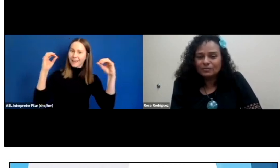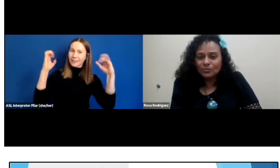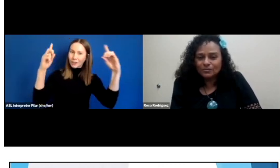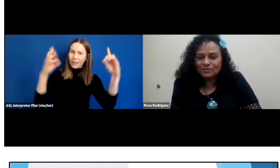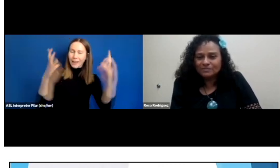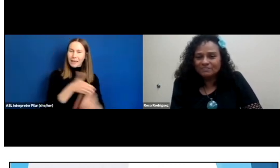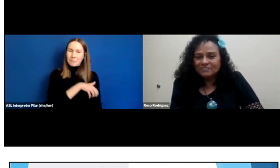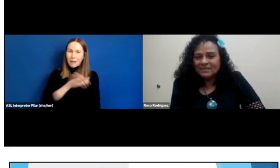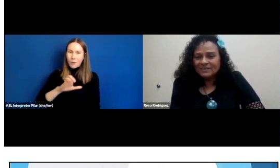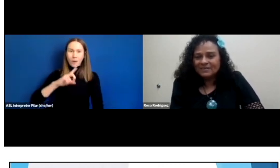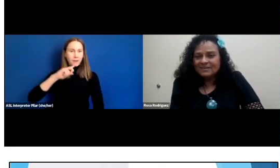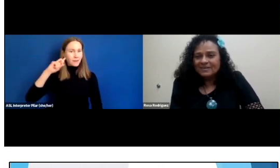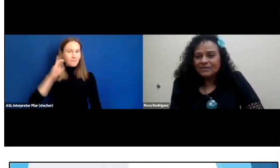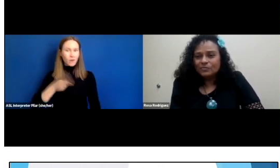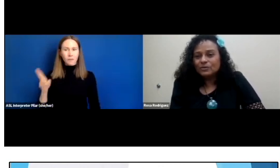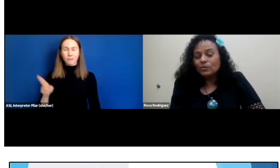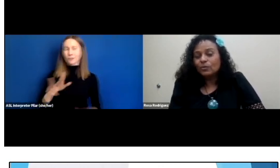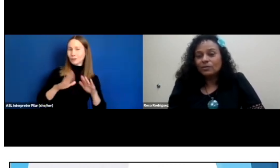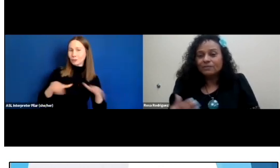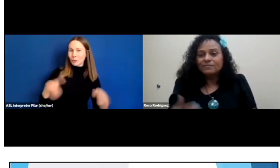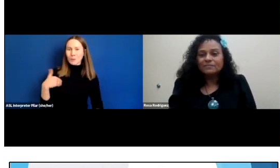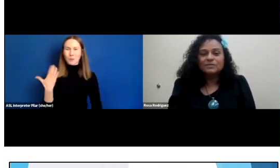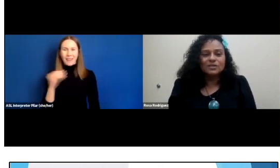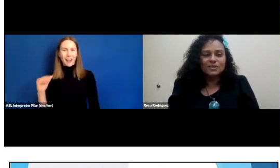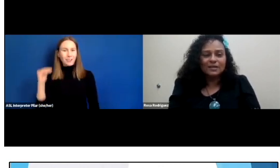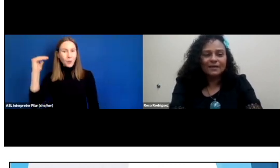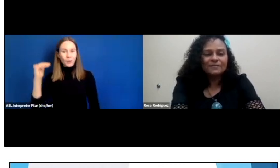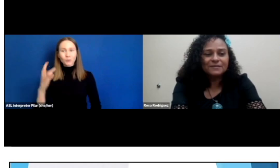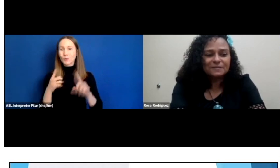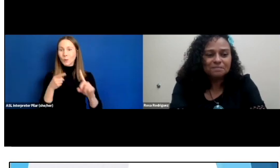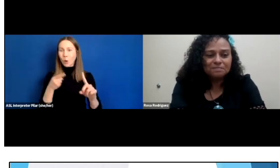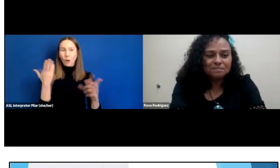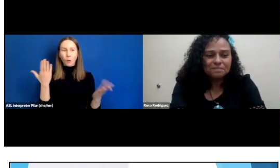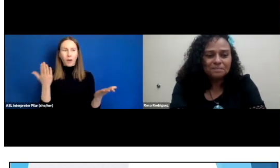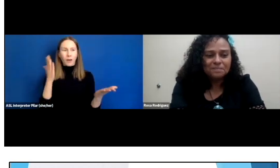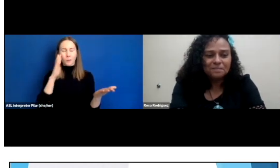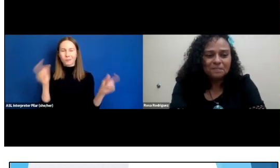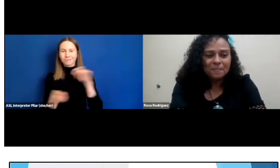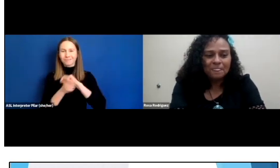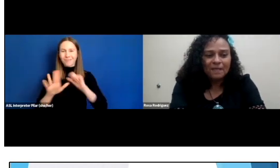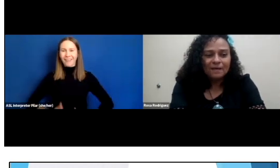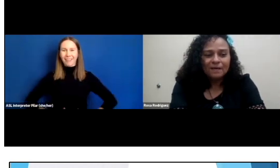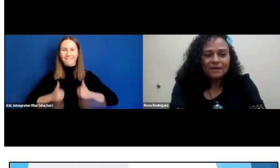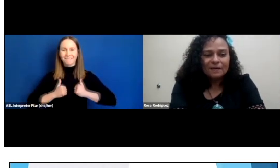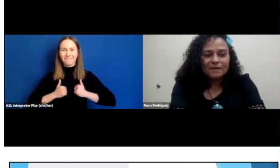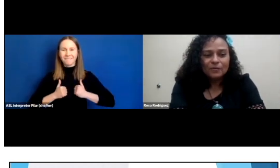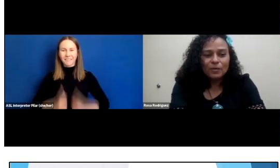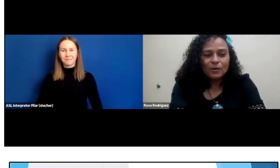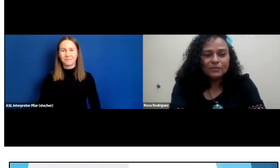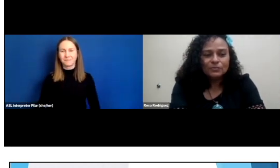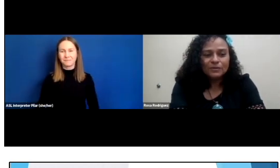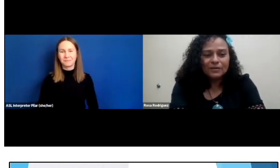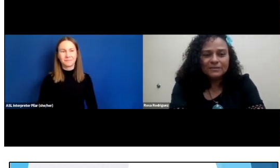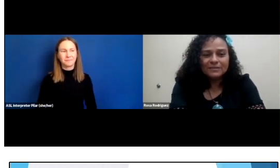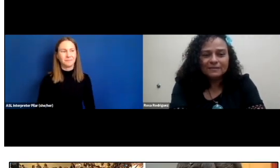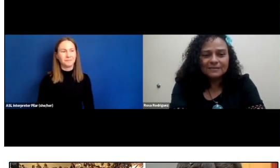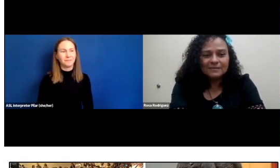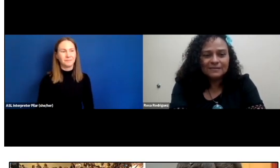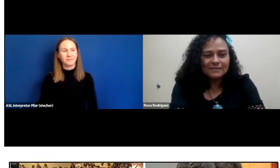and adults with the goal of changing lives. What we do here at DLC?